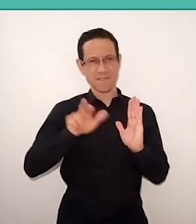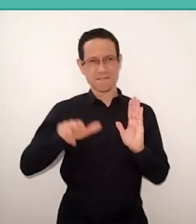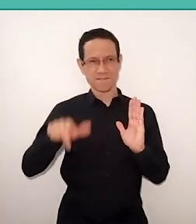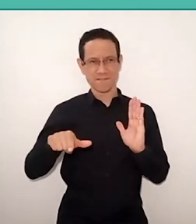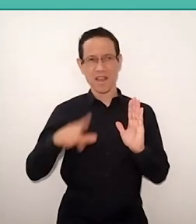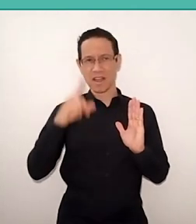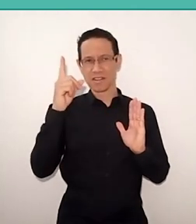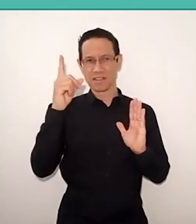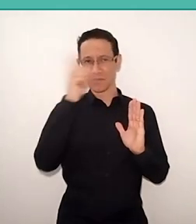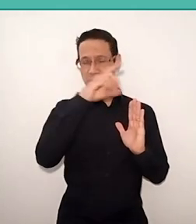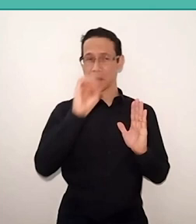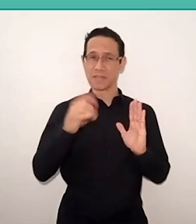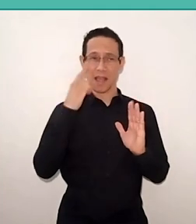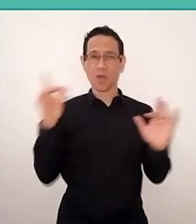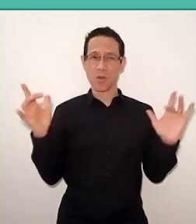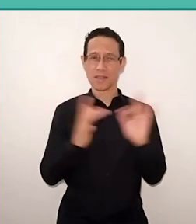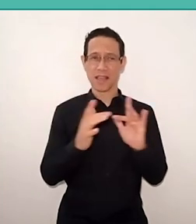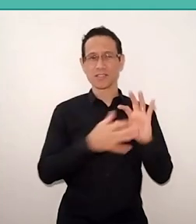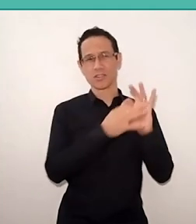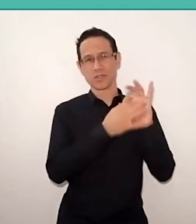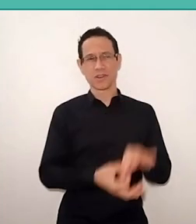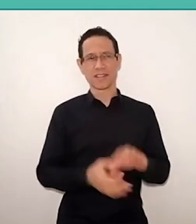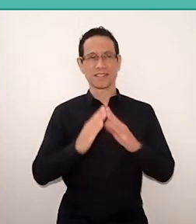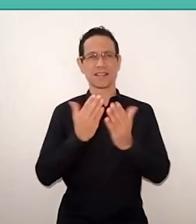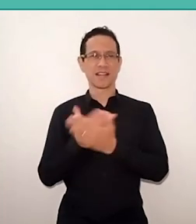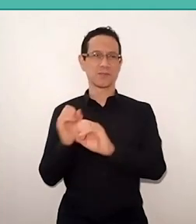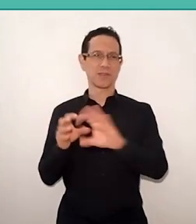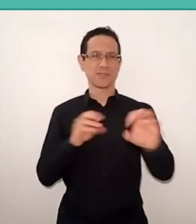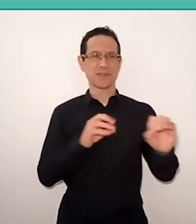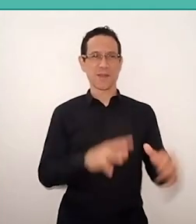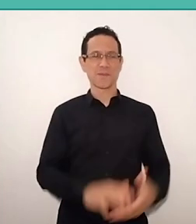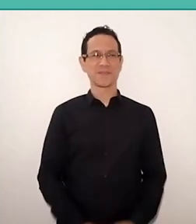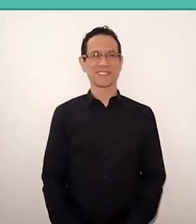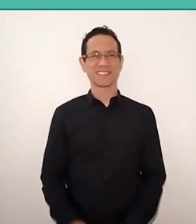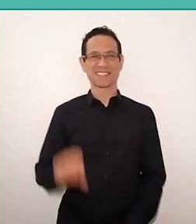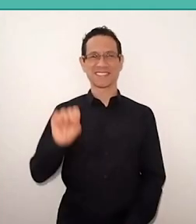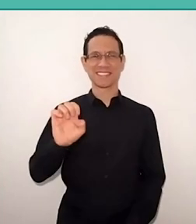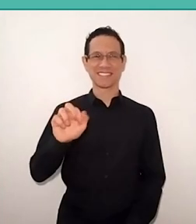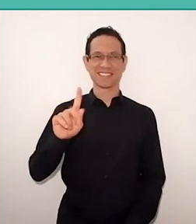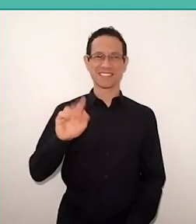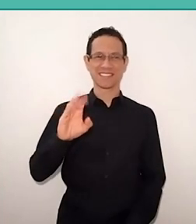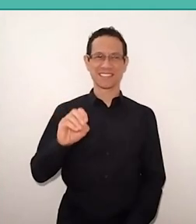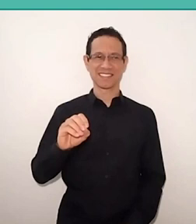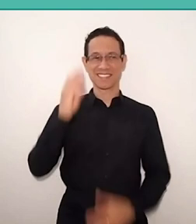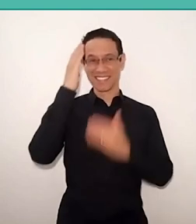connecting with this educational context. Sergio. Thank you, Professor Akkari.